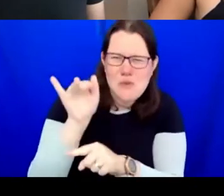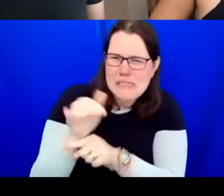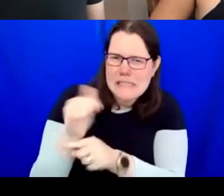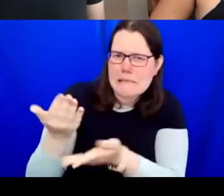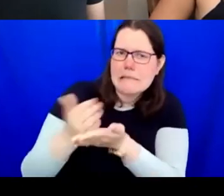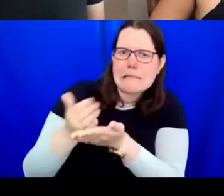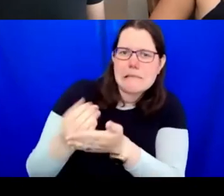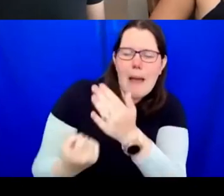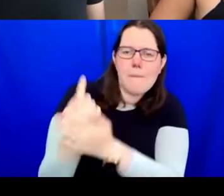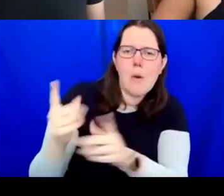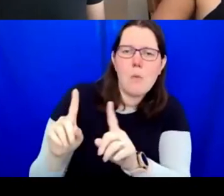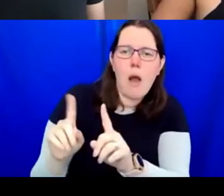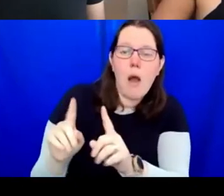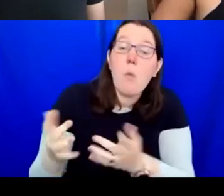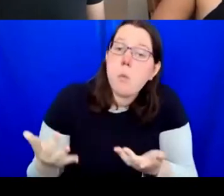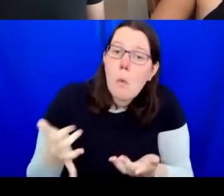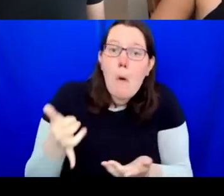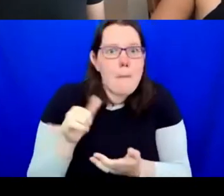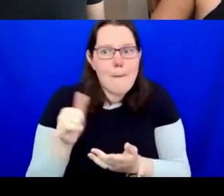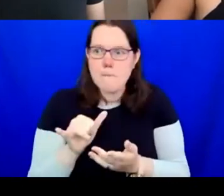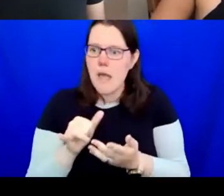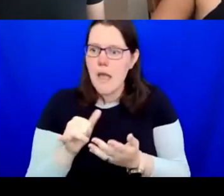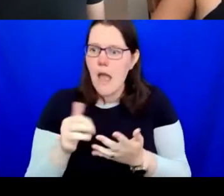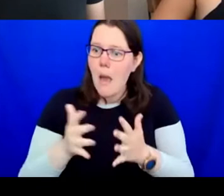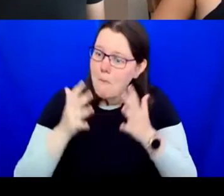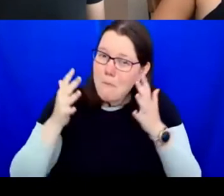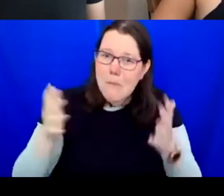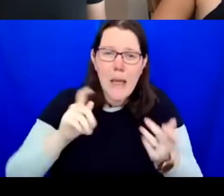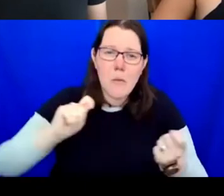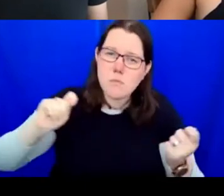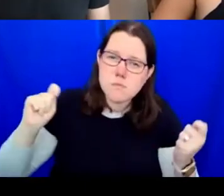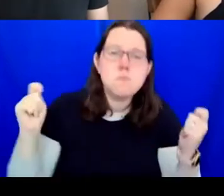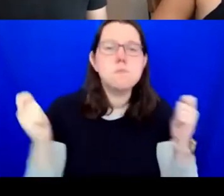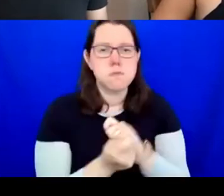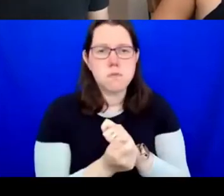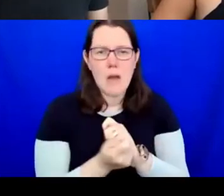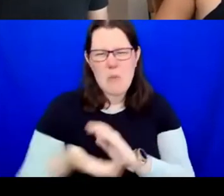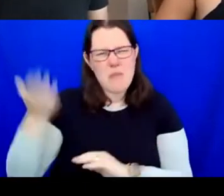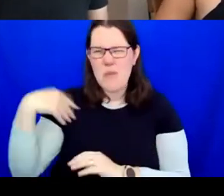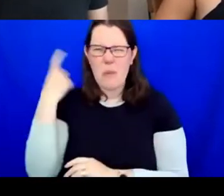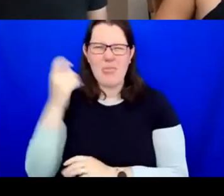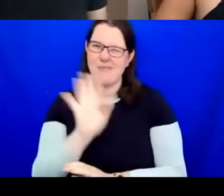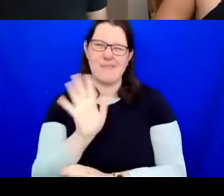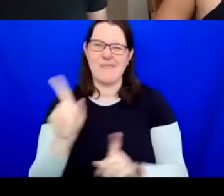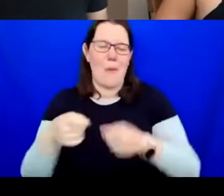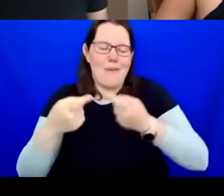further and make bigger reforms we once thought impossible but now seem feasible and urgent?